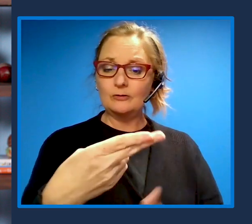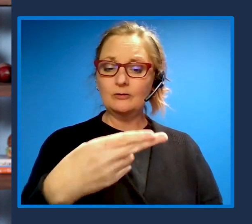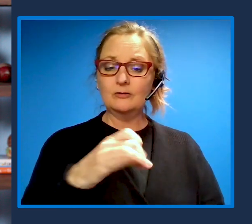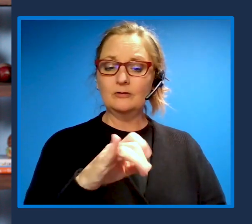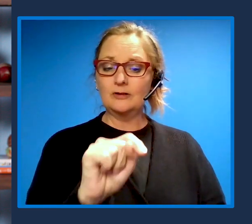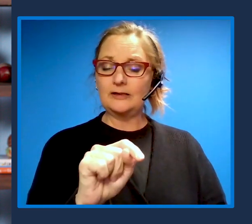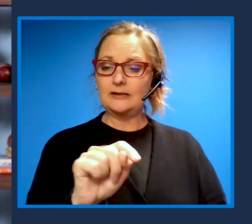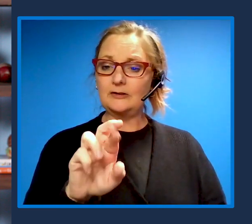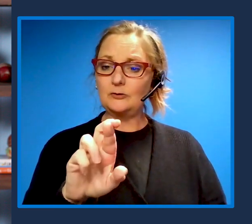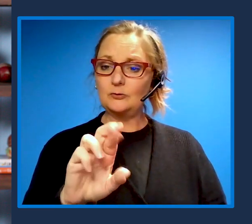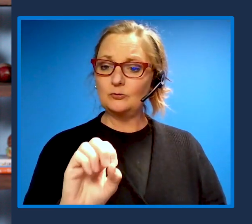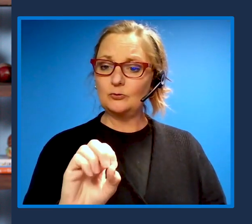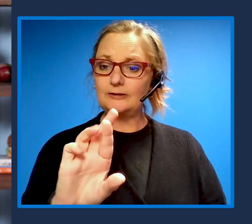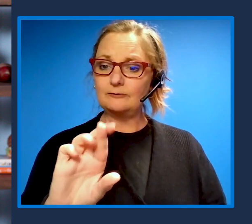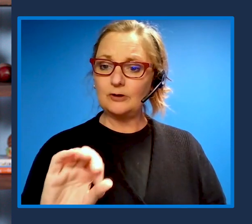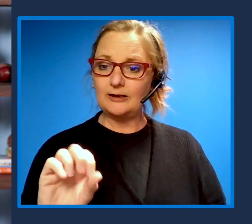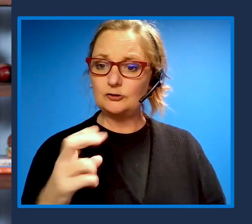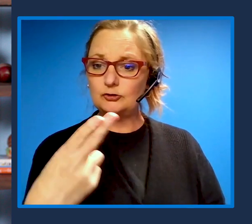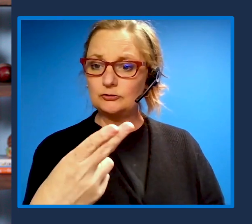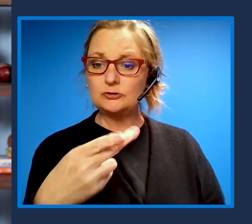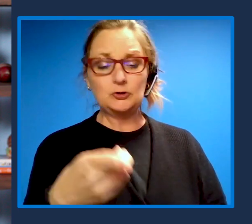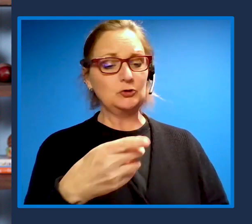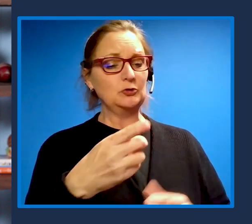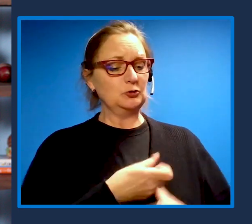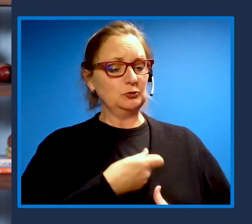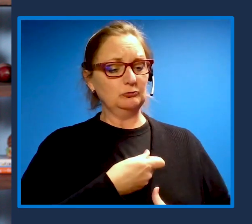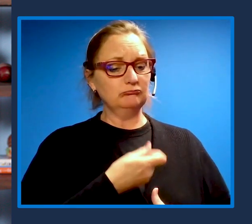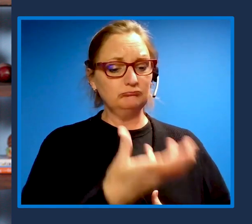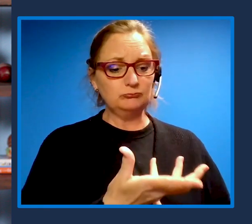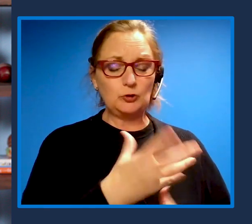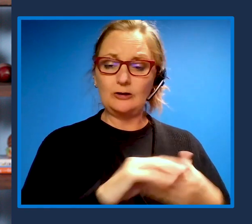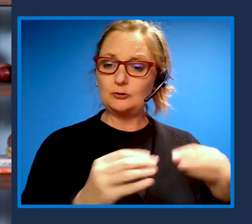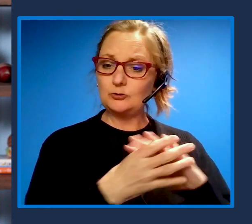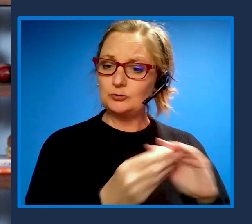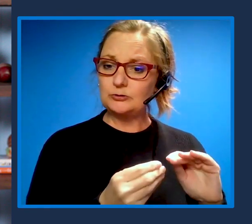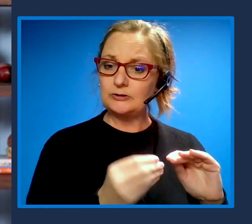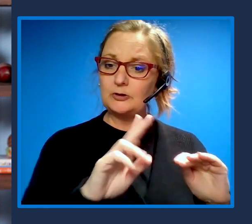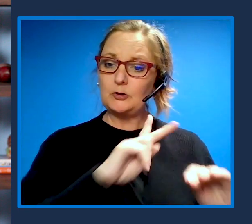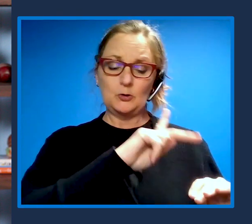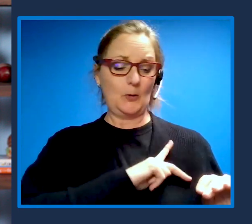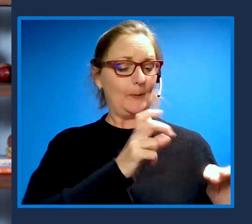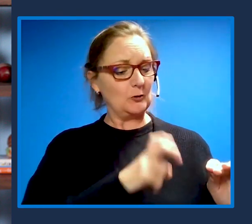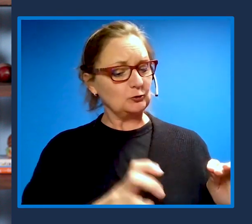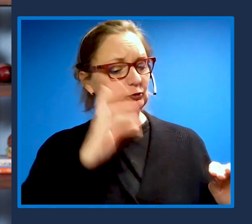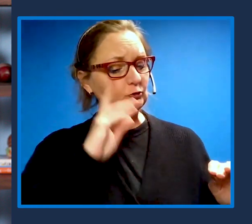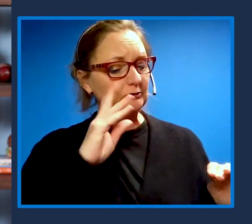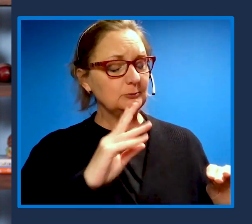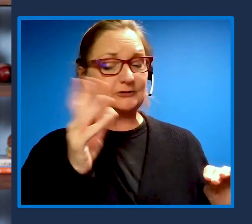you written about your personal journey with disability as a father, as a parent